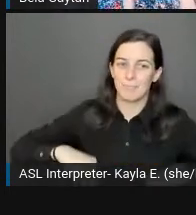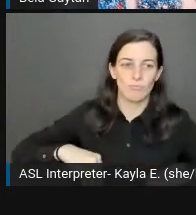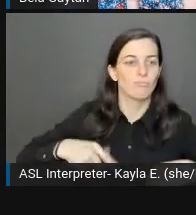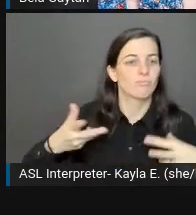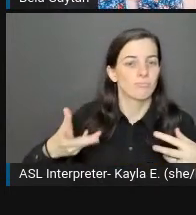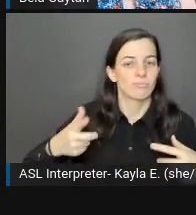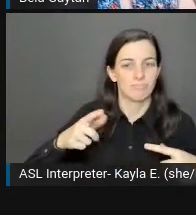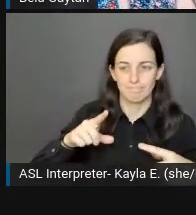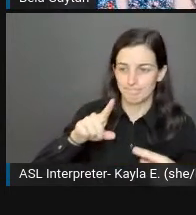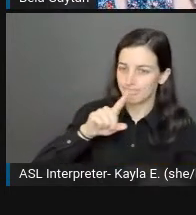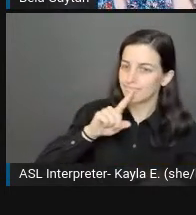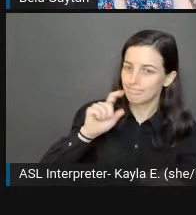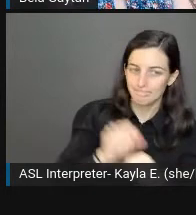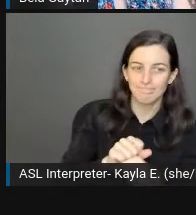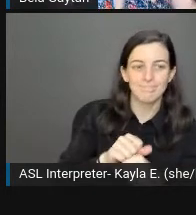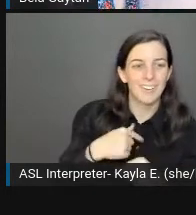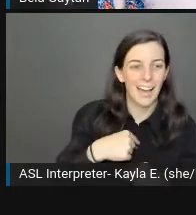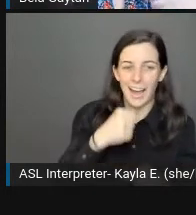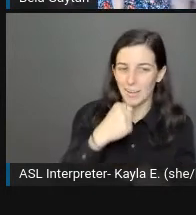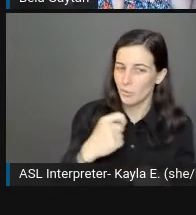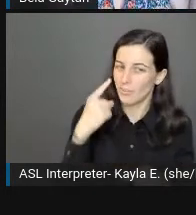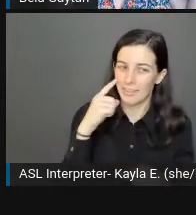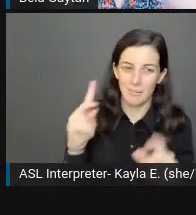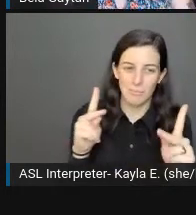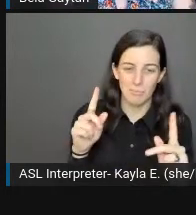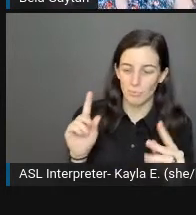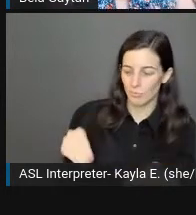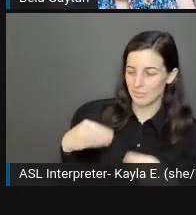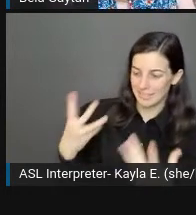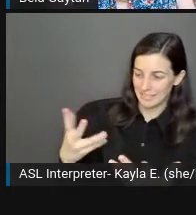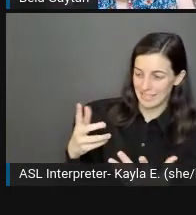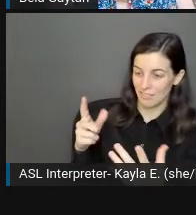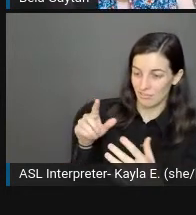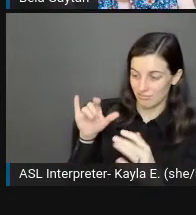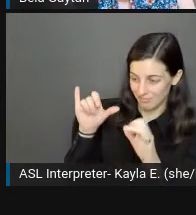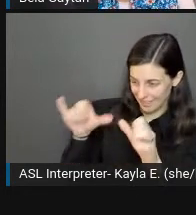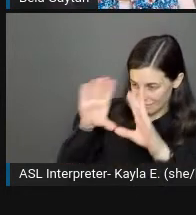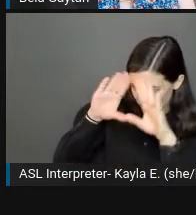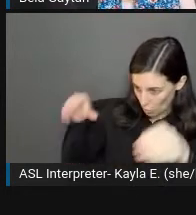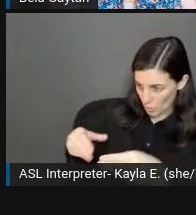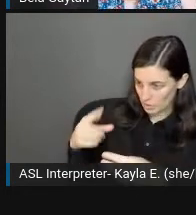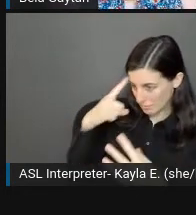that I don't think enough people focus on mental health disorders when they're creating content.